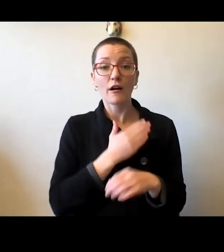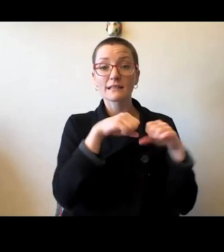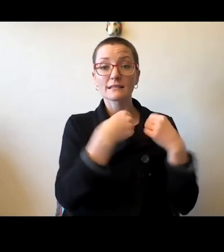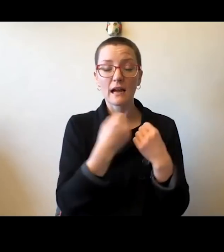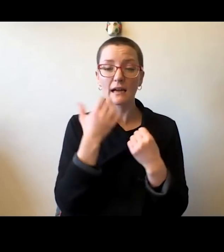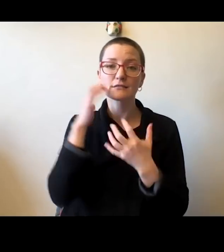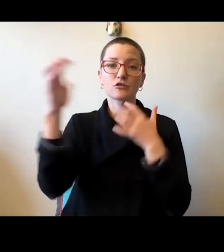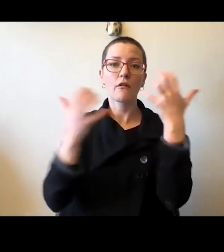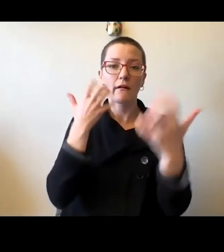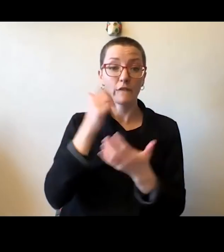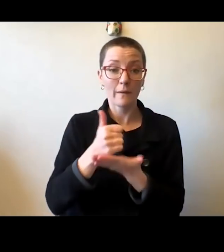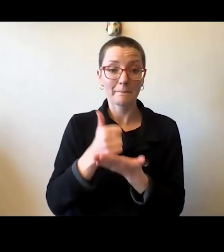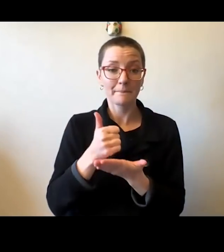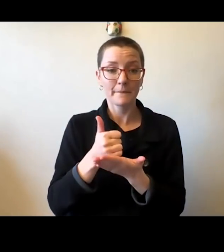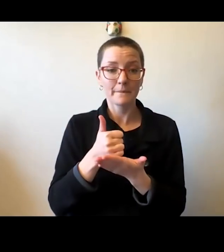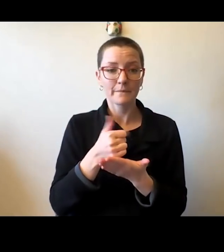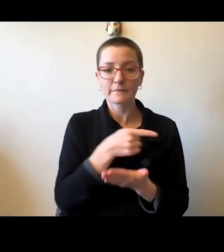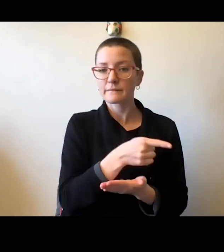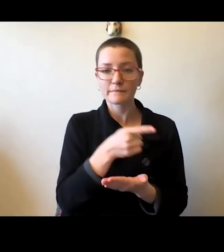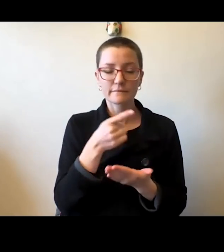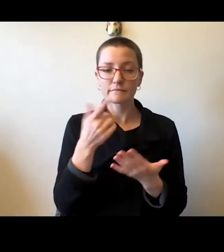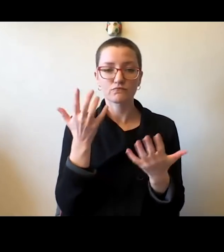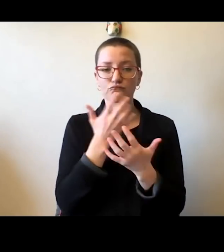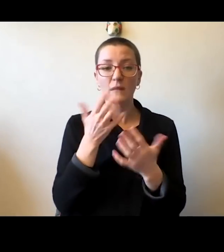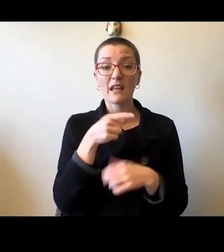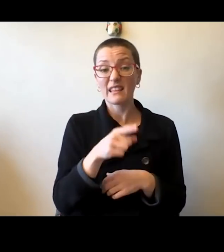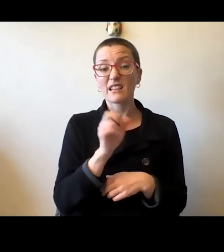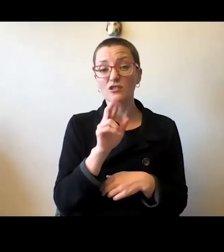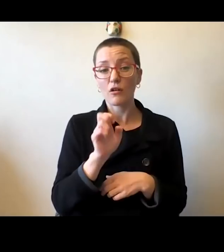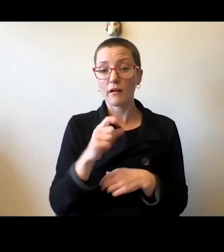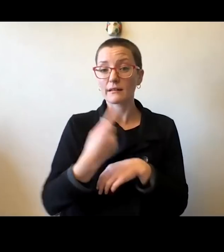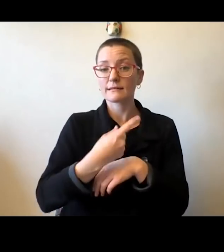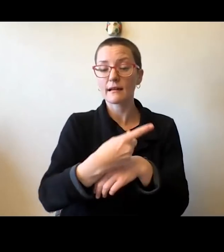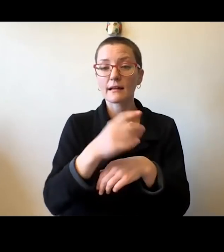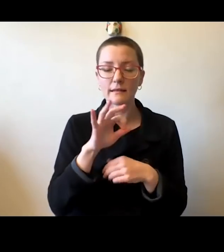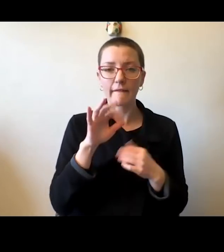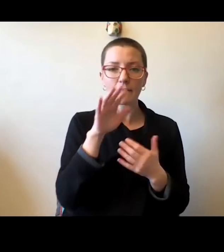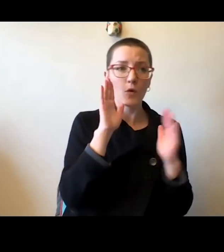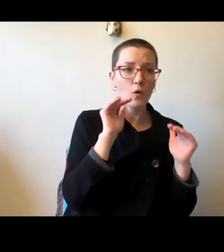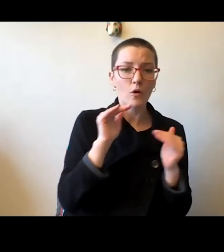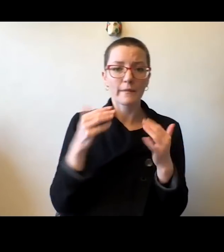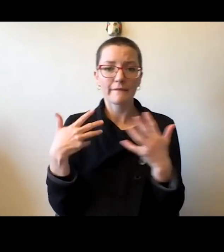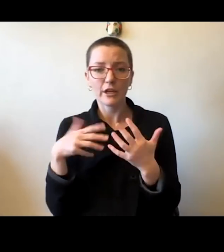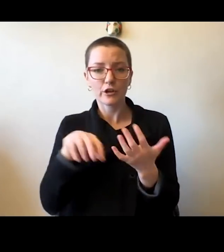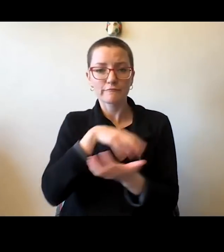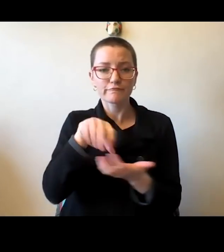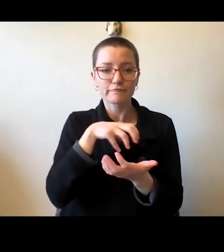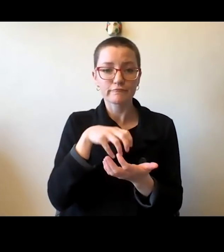These are most certainly the days of mingled hope and fears, and we're certainly confronted with probably one